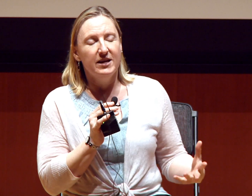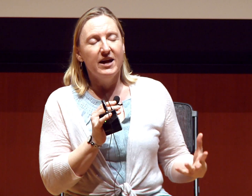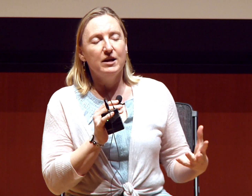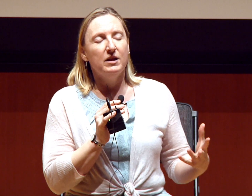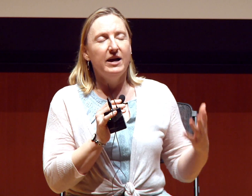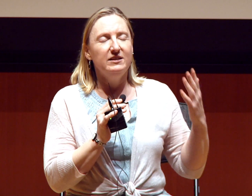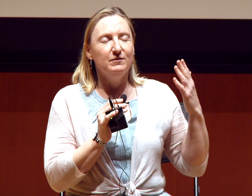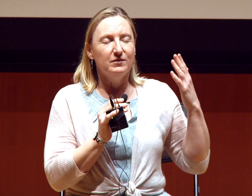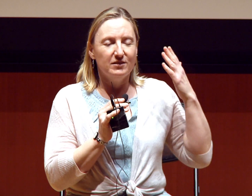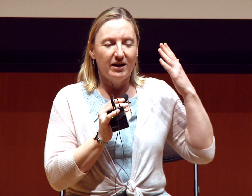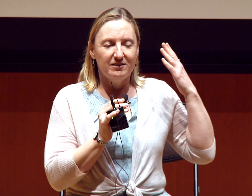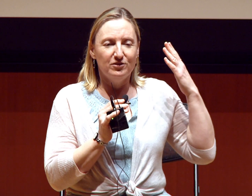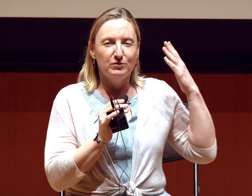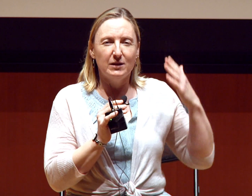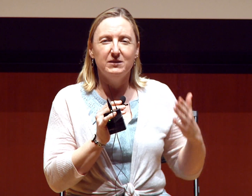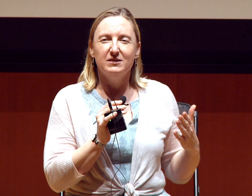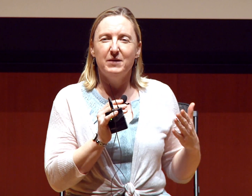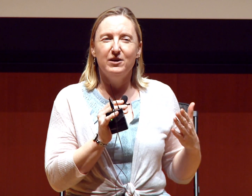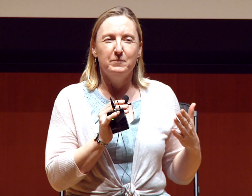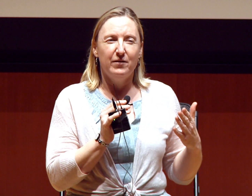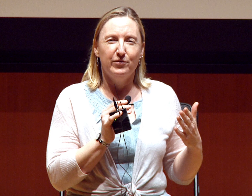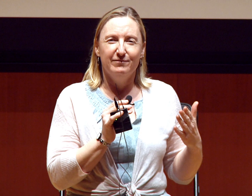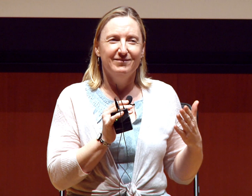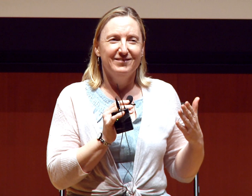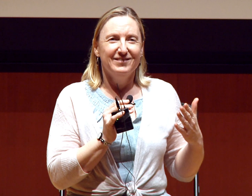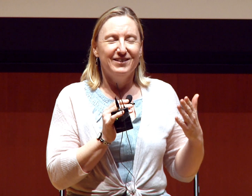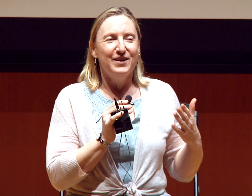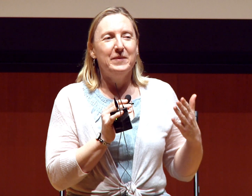And I didn’t - you know, sometimes things come out of your mouth …